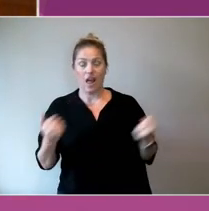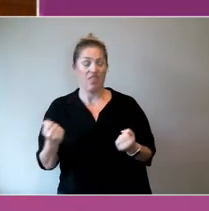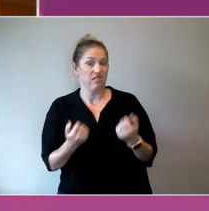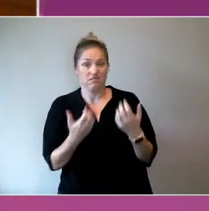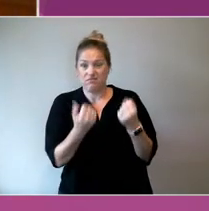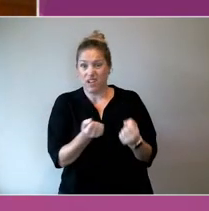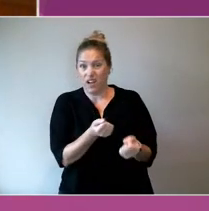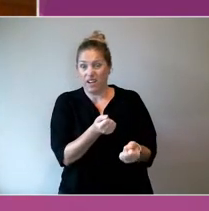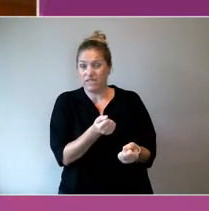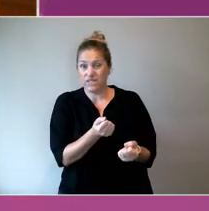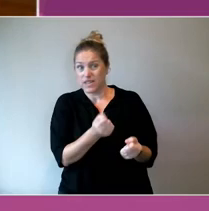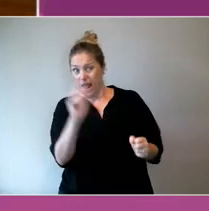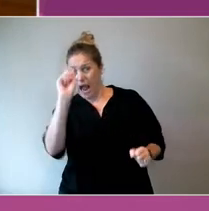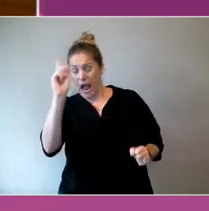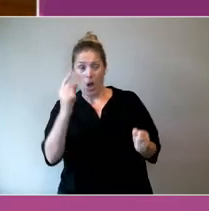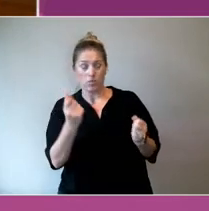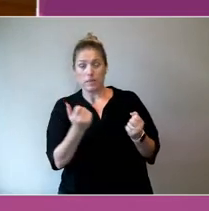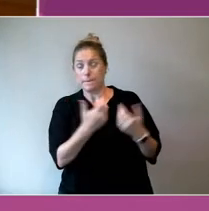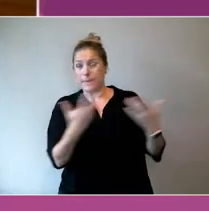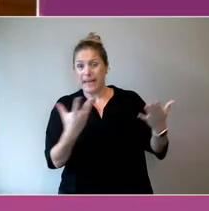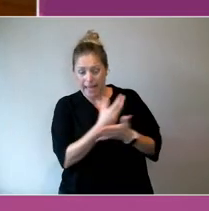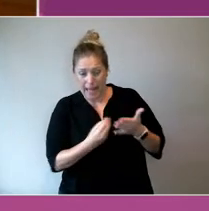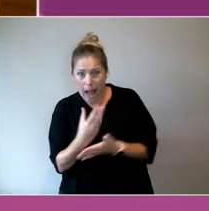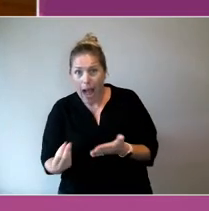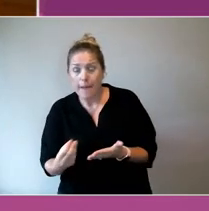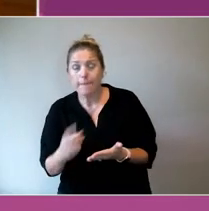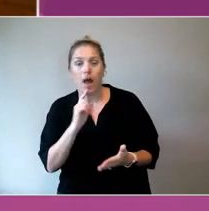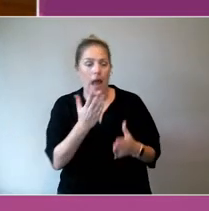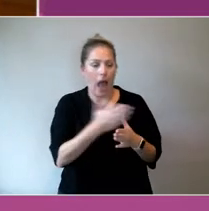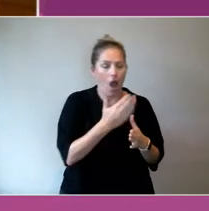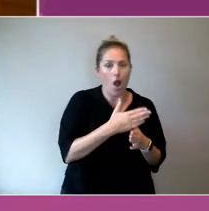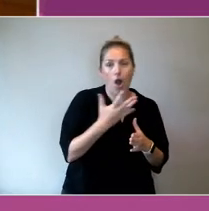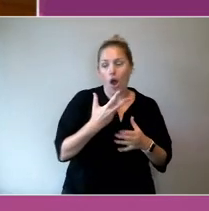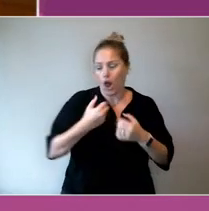Gaps between us and alcohol and drugs. Gaps between us and housing. Gaps between us and employment.